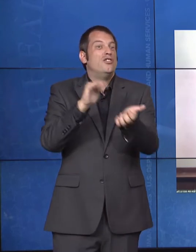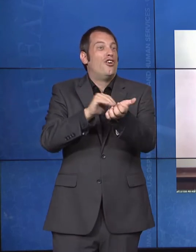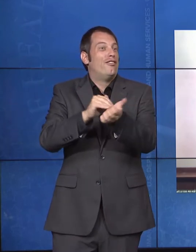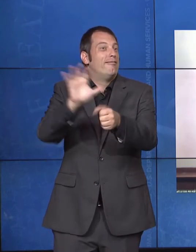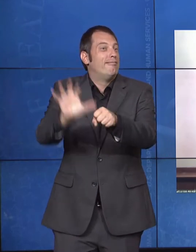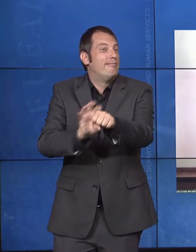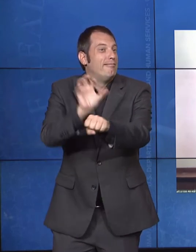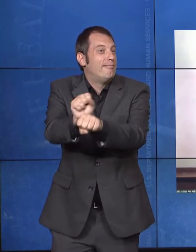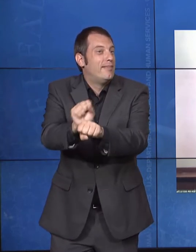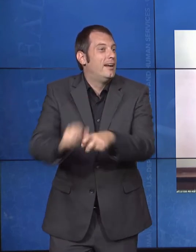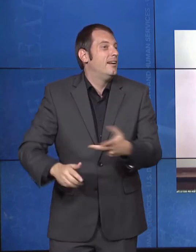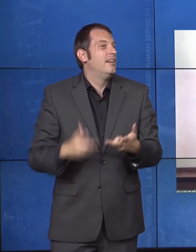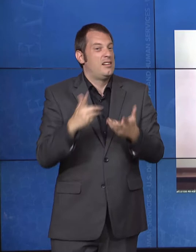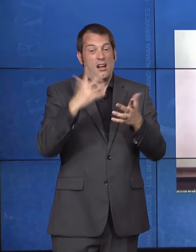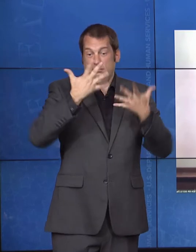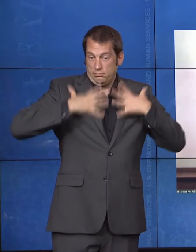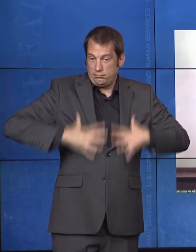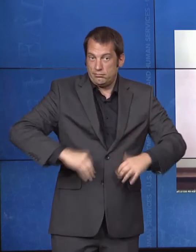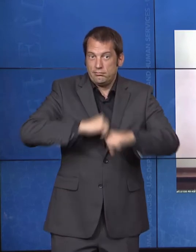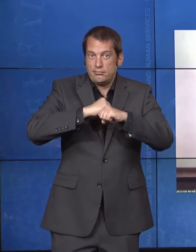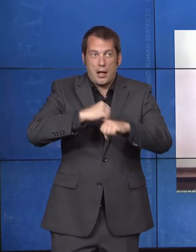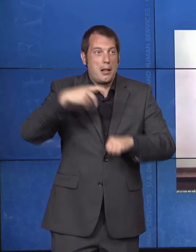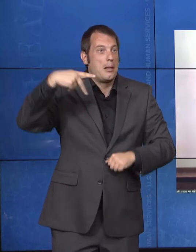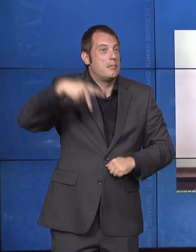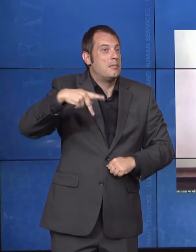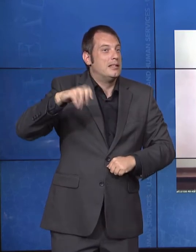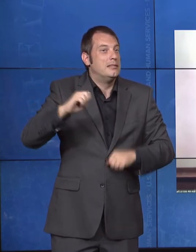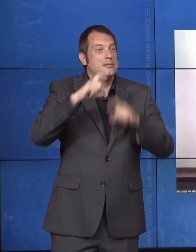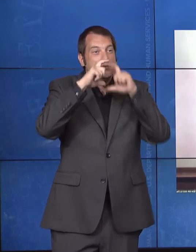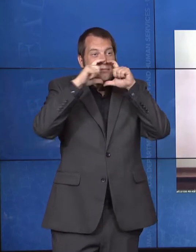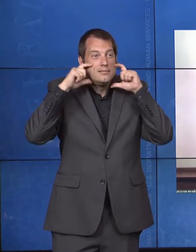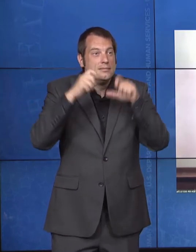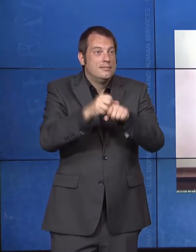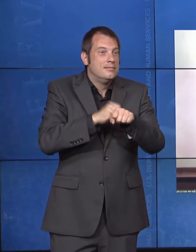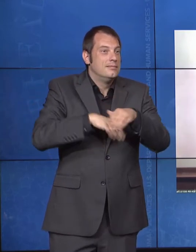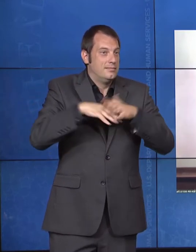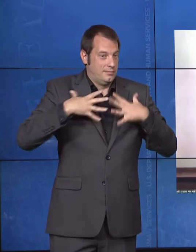to ensure continuity of support services.